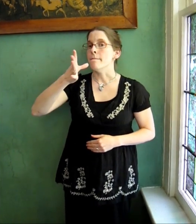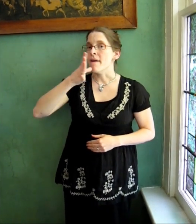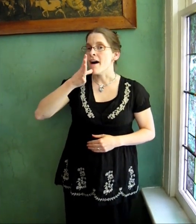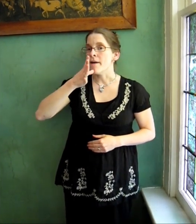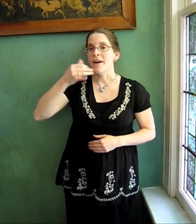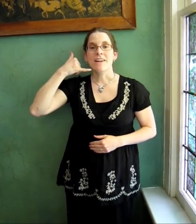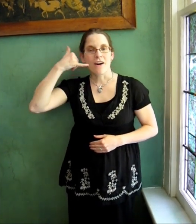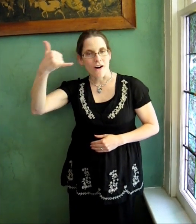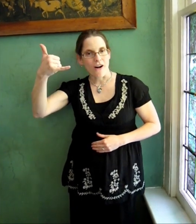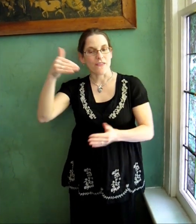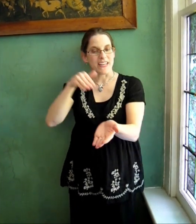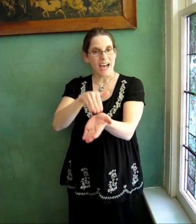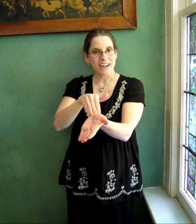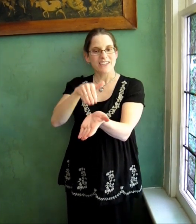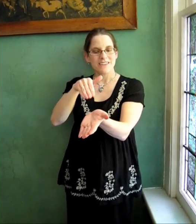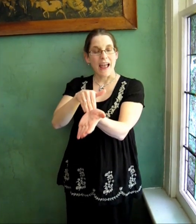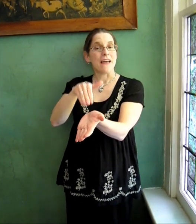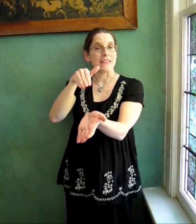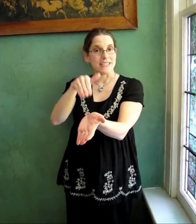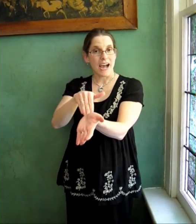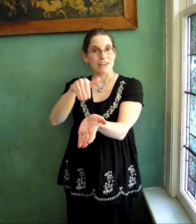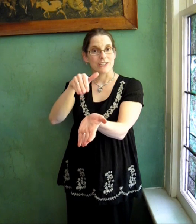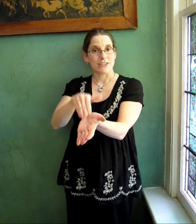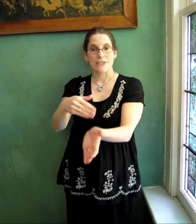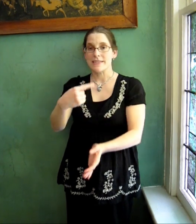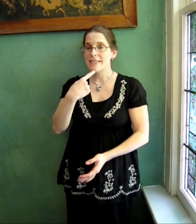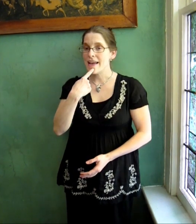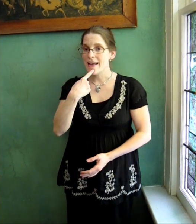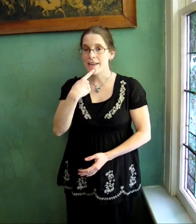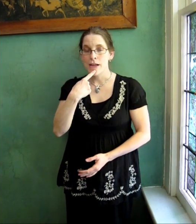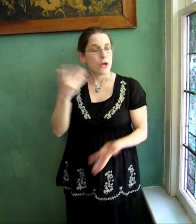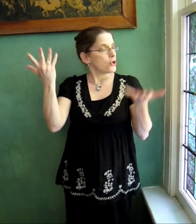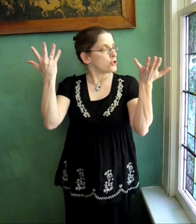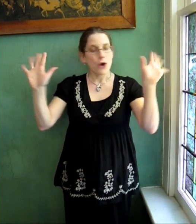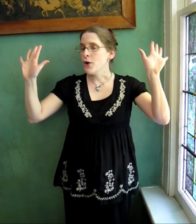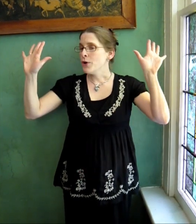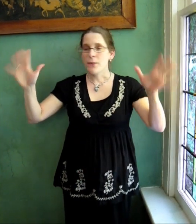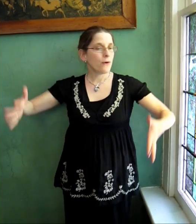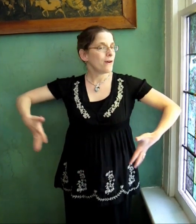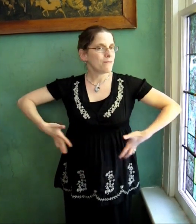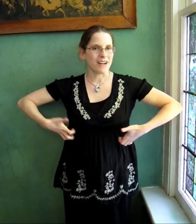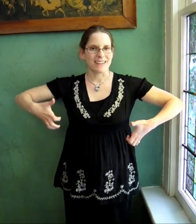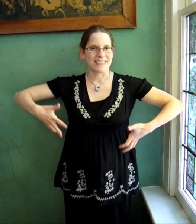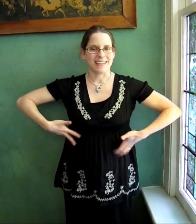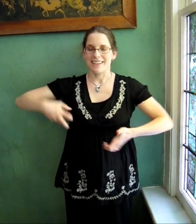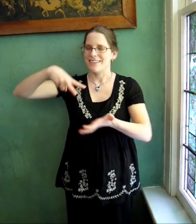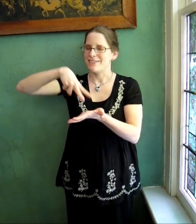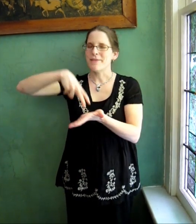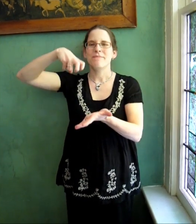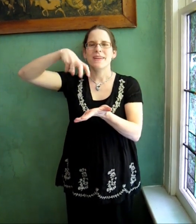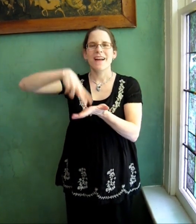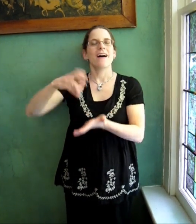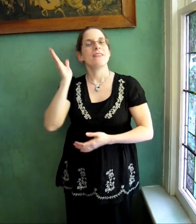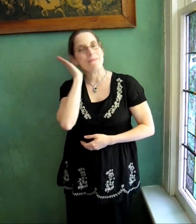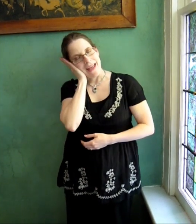MAMA CALLED the DOCTOR and the DOCTOR SAID: NO MORE MONKEYS JUMPING on the BED.